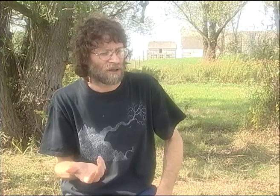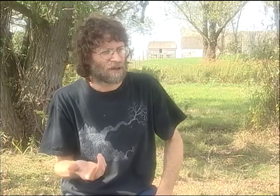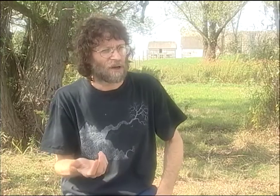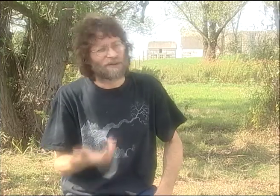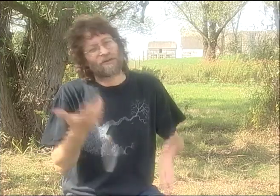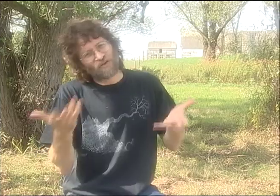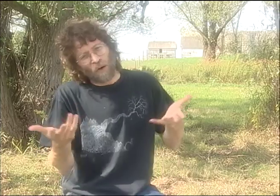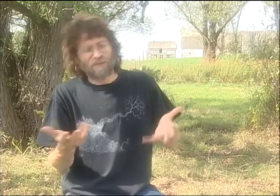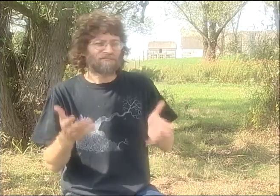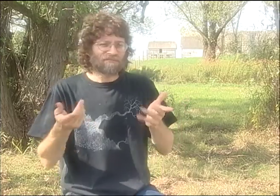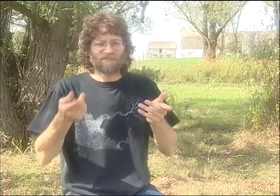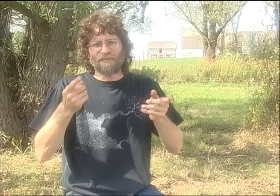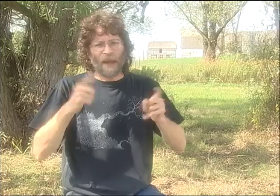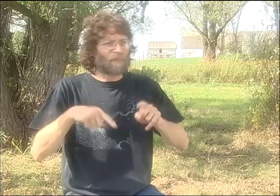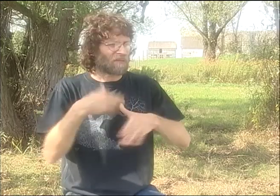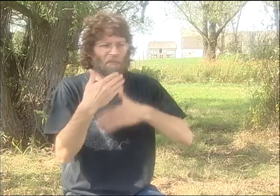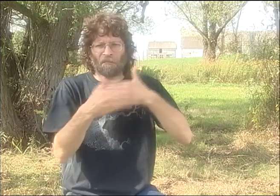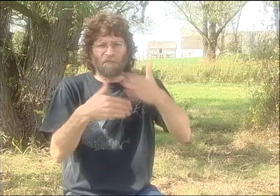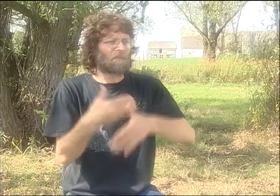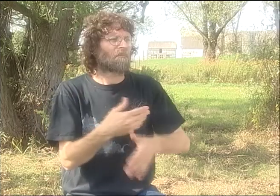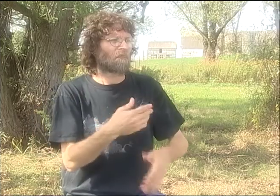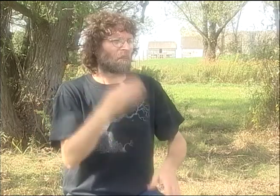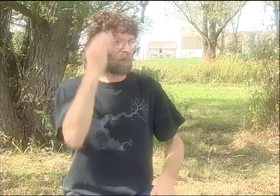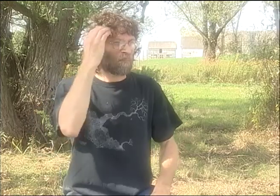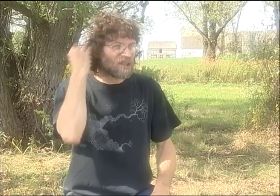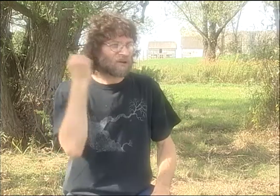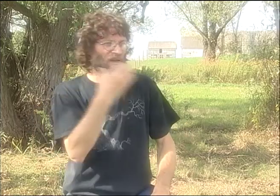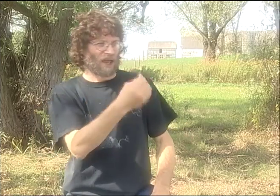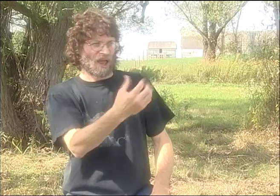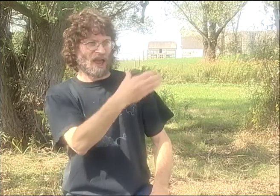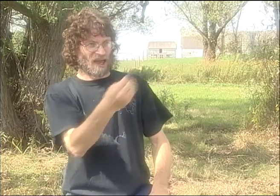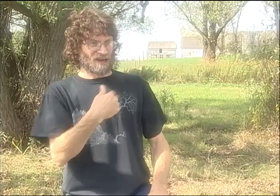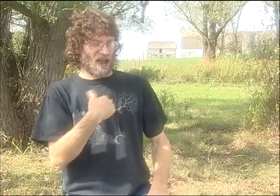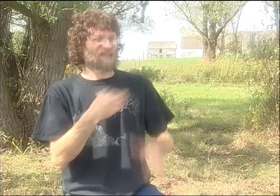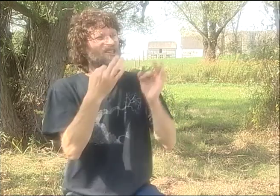AND HE CONVINCED US THAT WE SHOULD WRITE A GRANT.